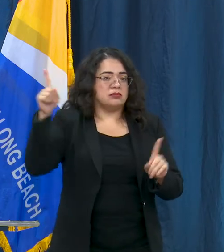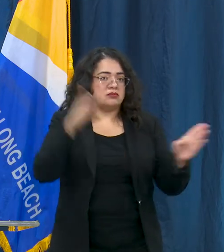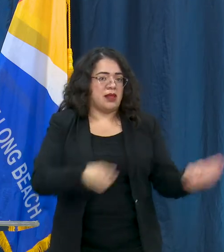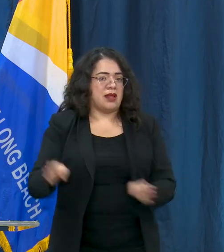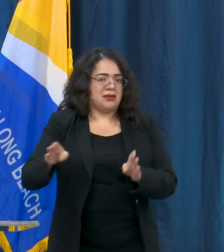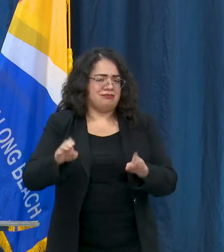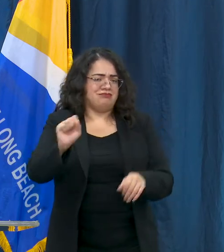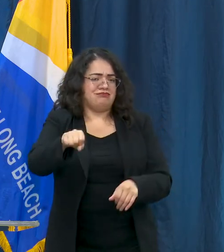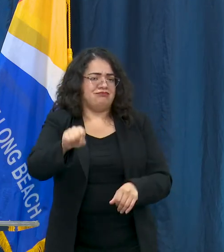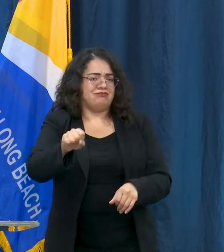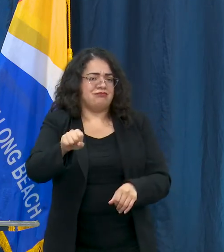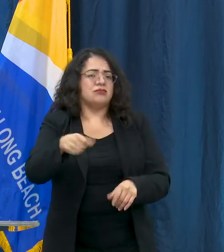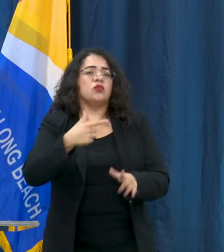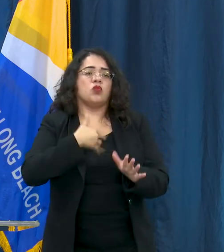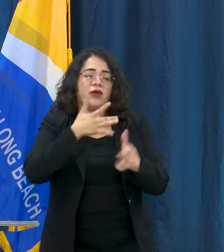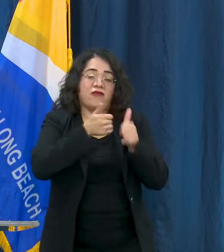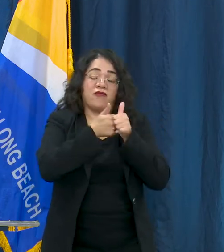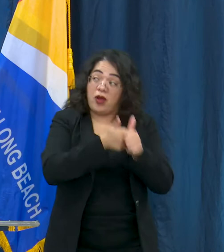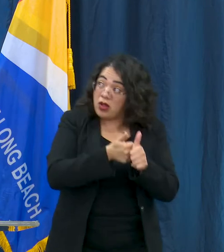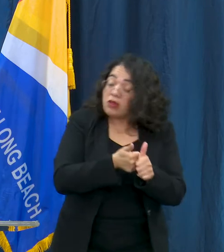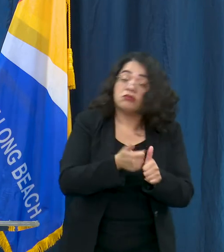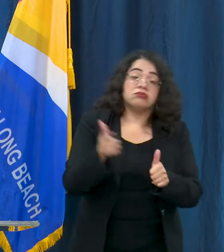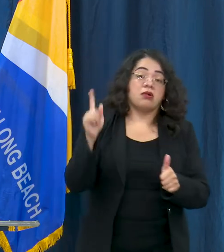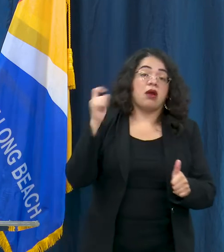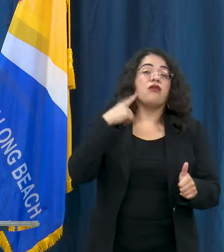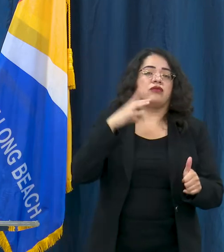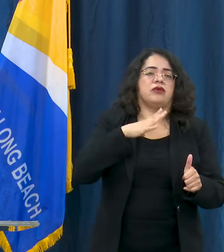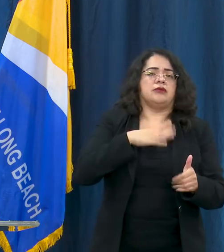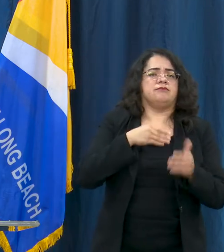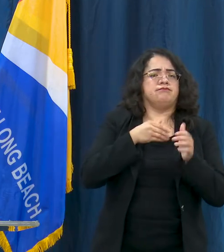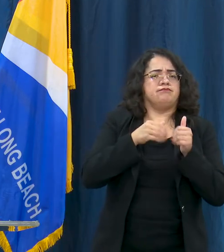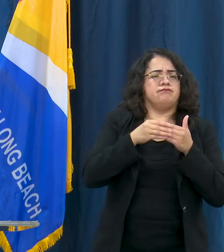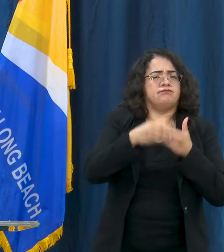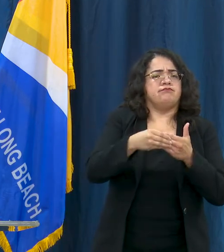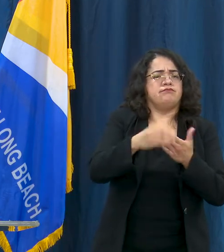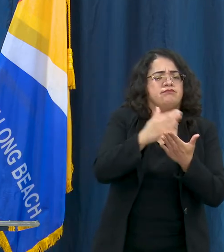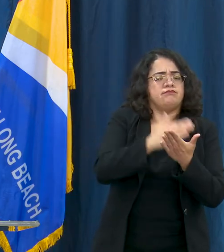the state, we're all following that, but we should all be concerned which is why